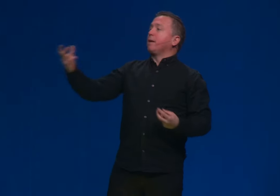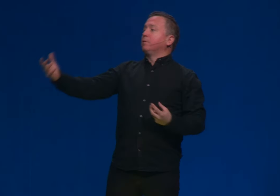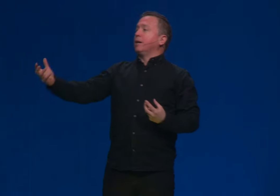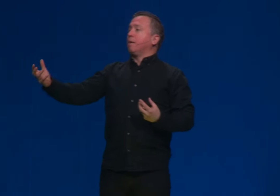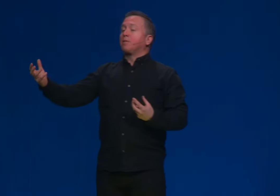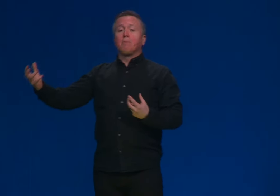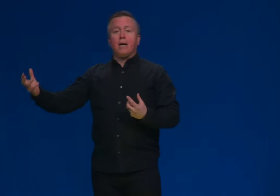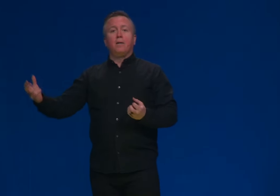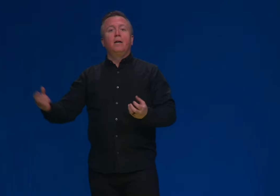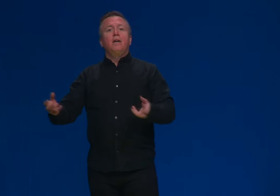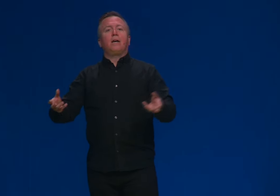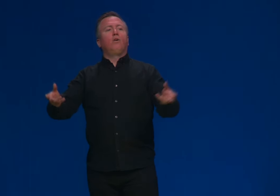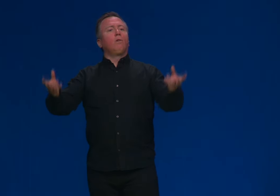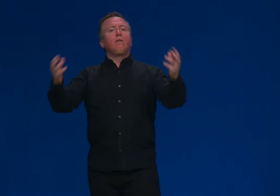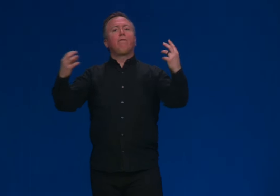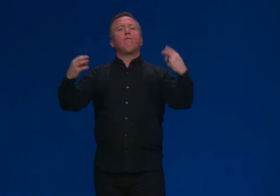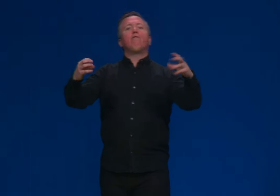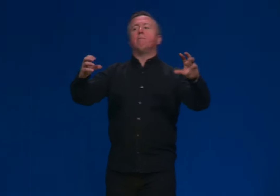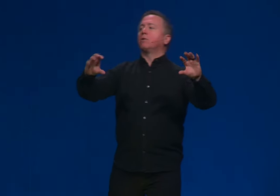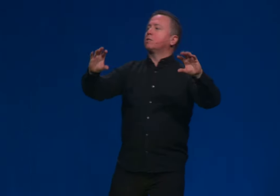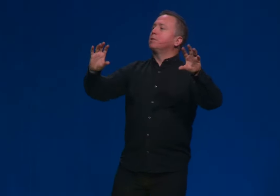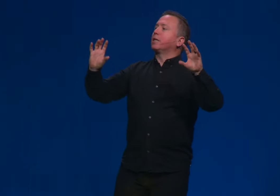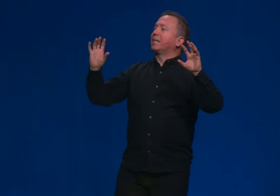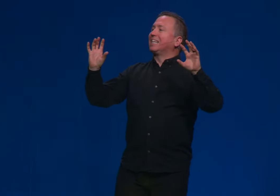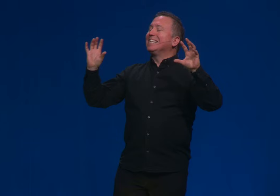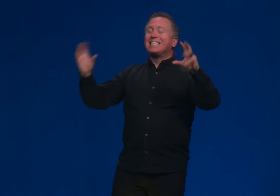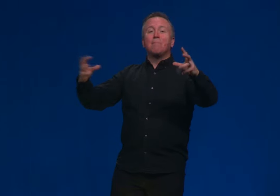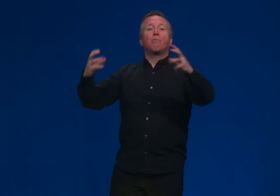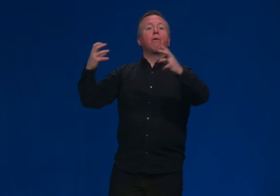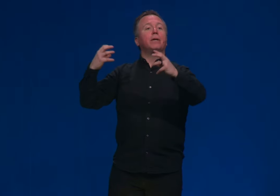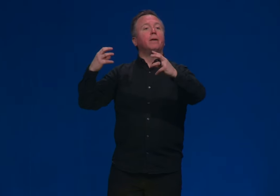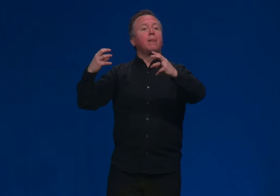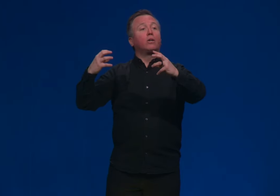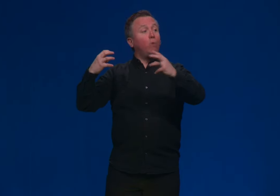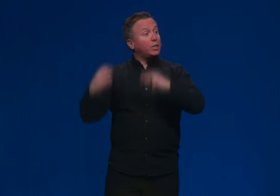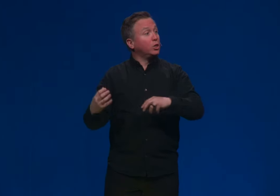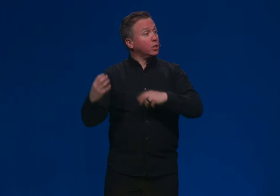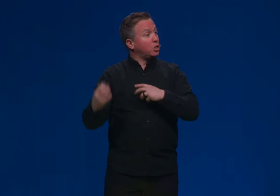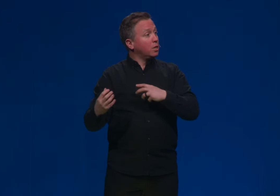named Tim Keller that go a little further about some of the contemporary questions